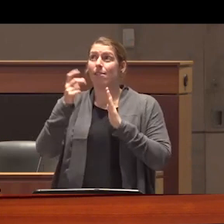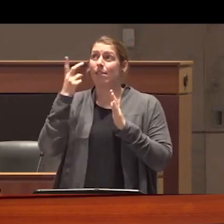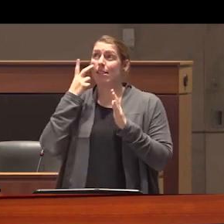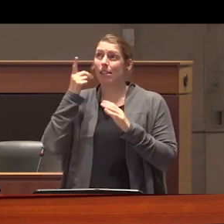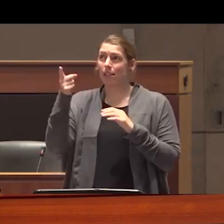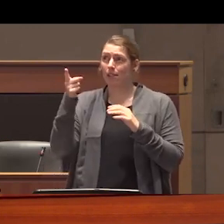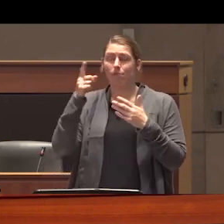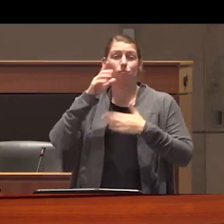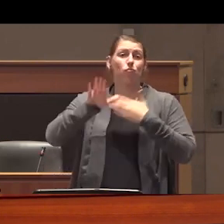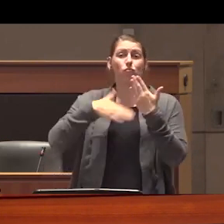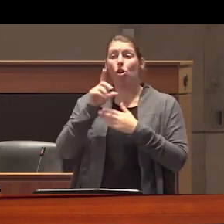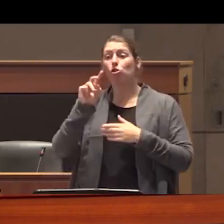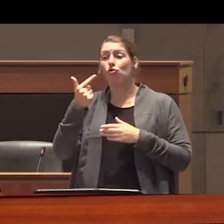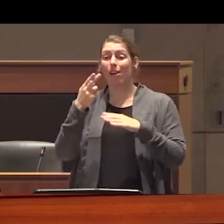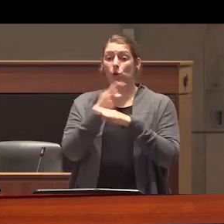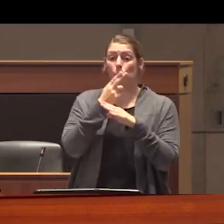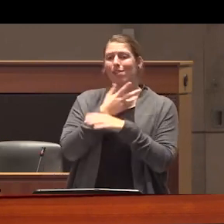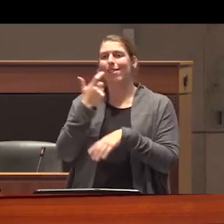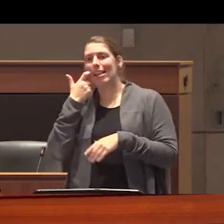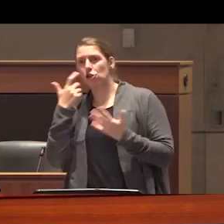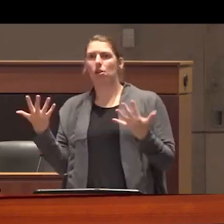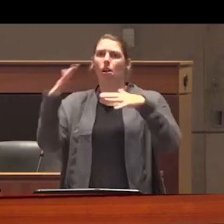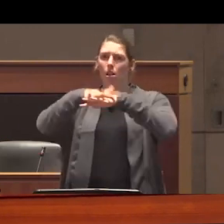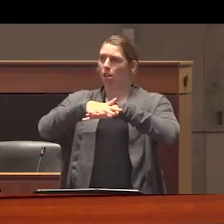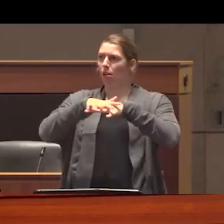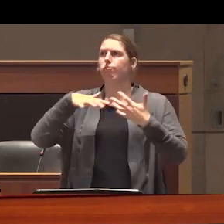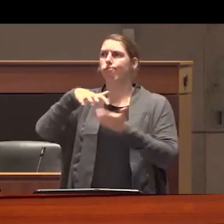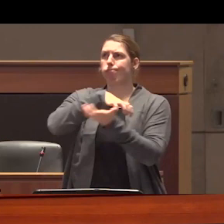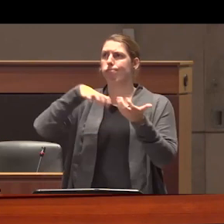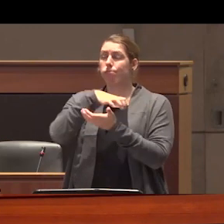of all drug use with addiction and addiction being conflated with visible poverty he says